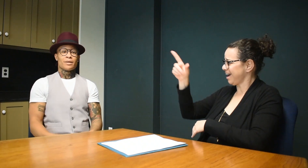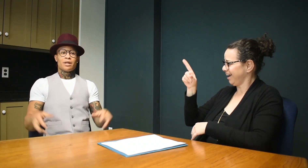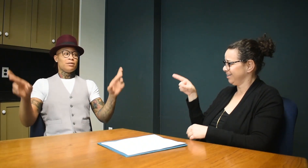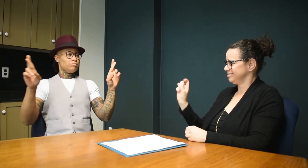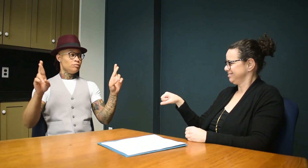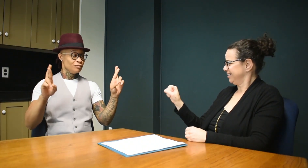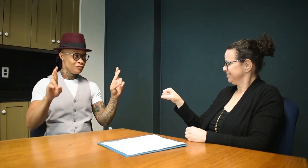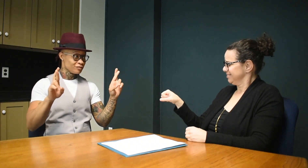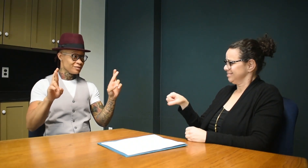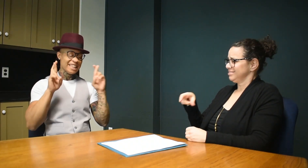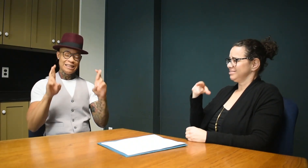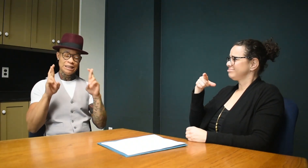Fingers crossed!